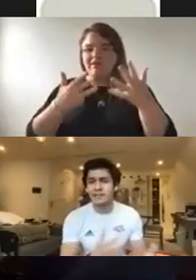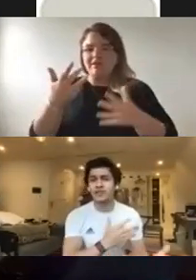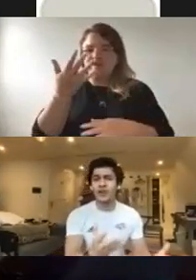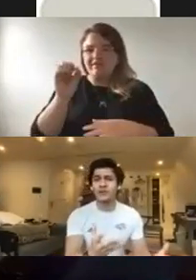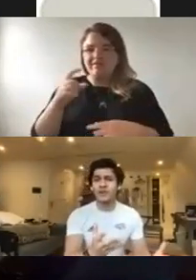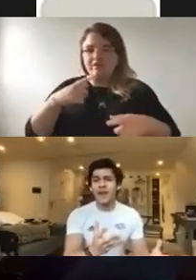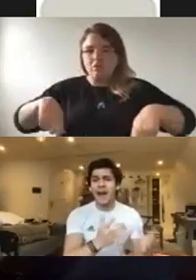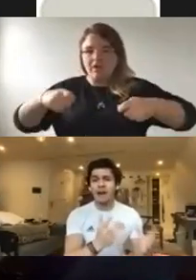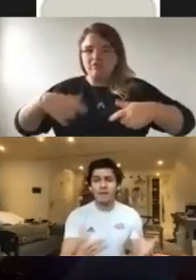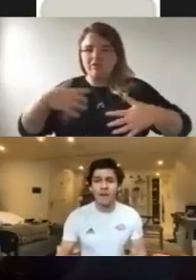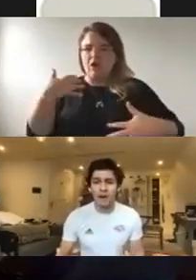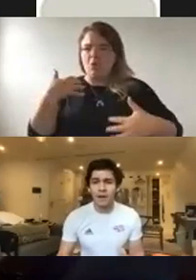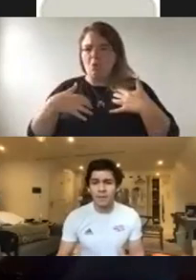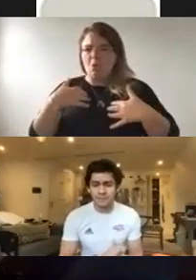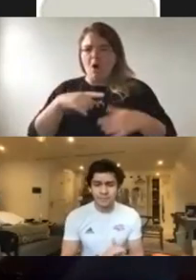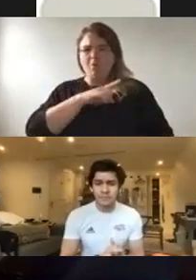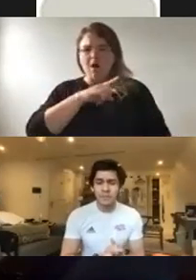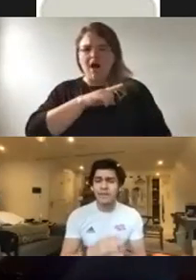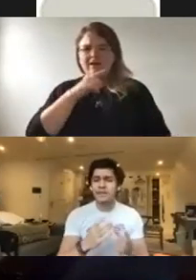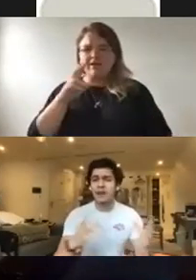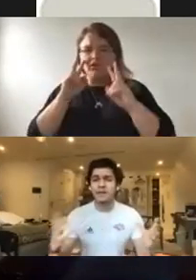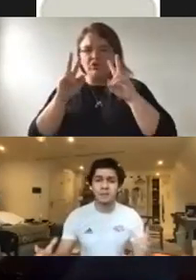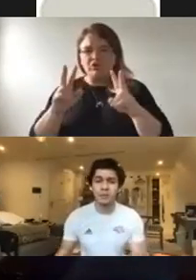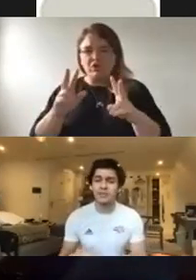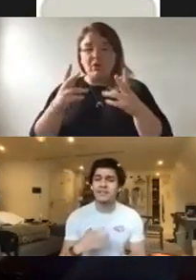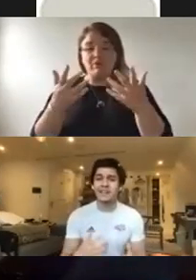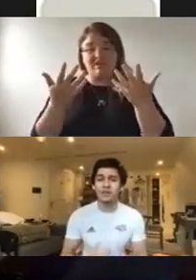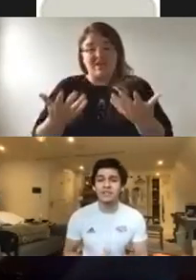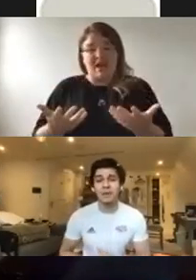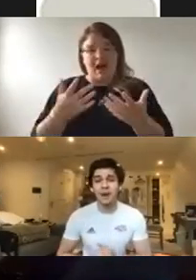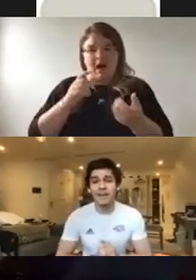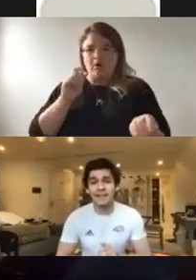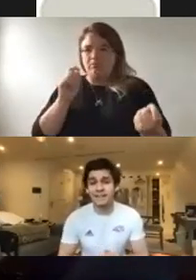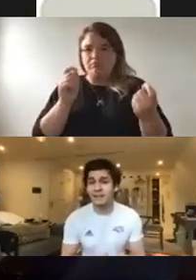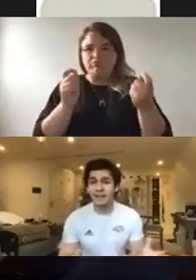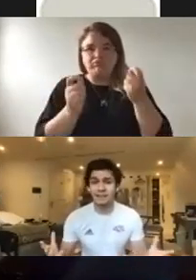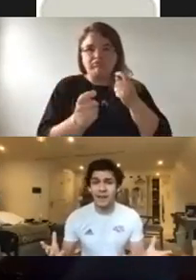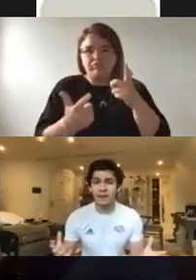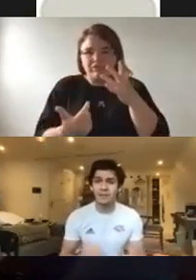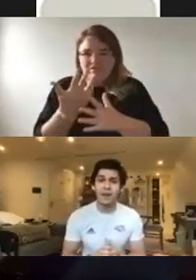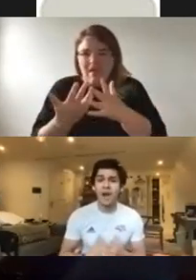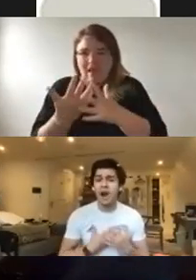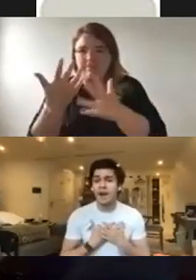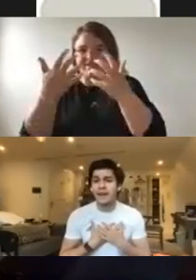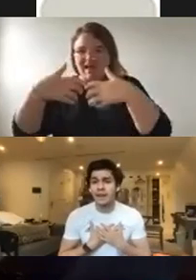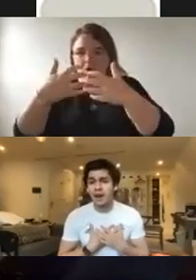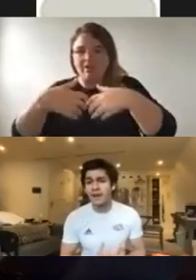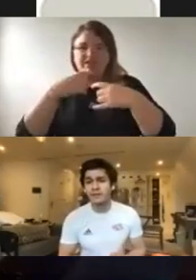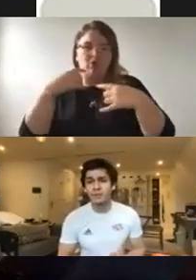it just shows how far this kind of sport and the technology behind it has developed, you know. I use a